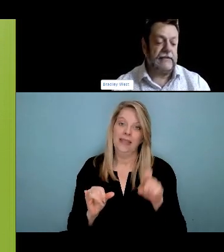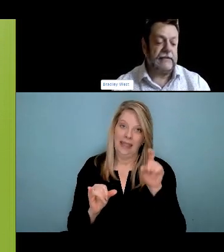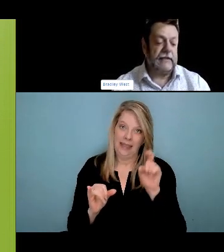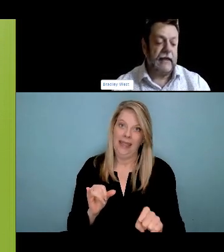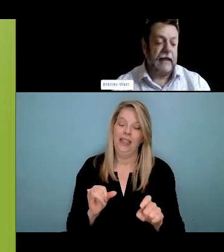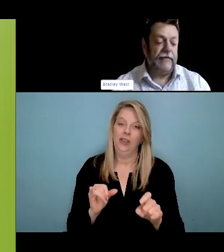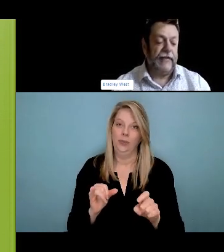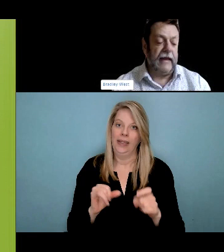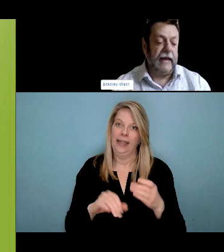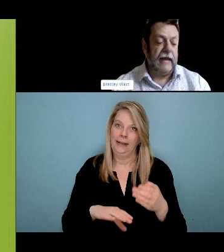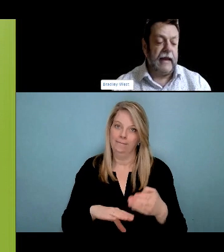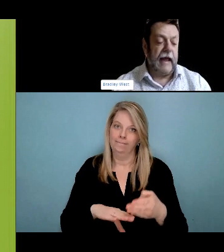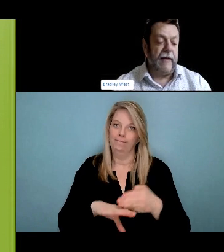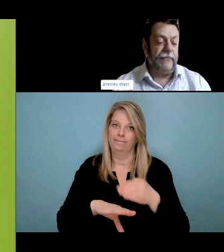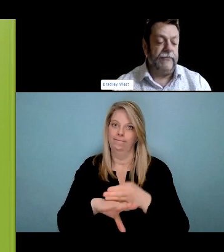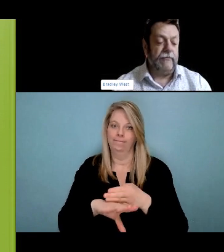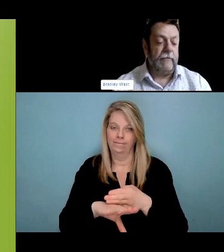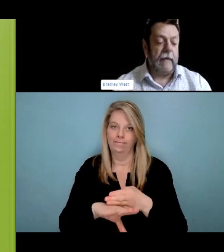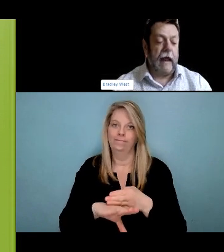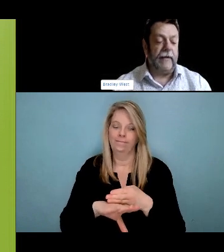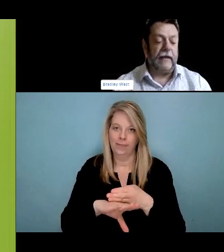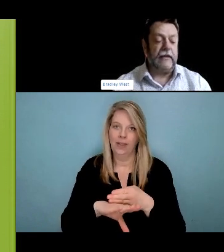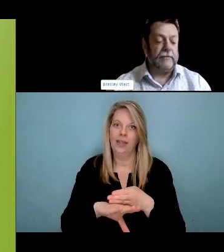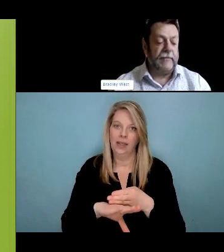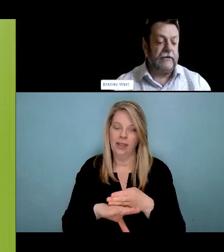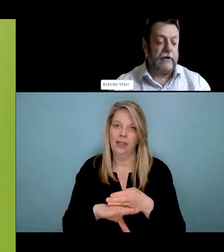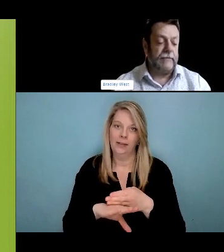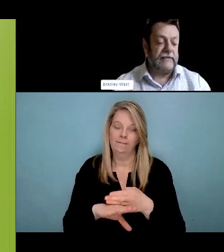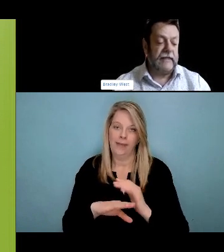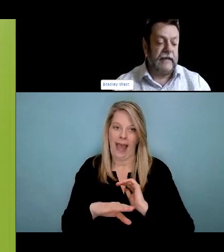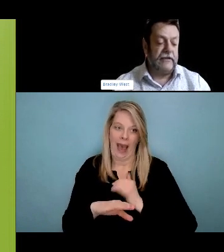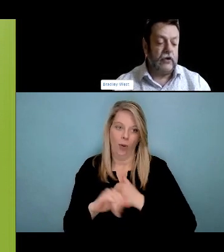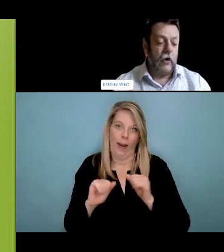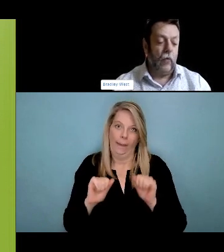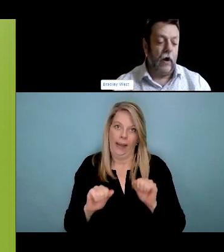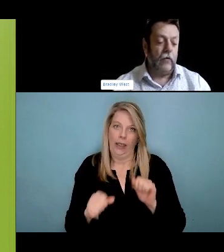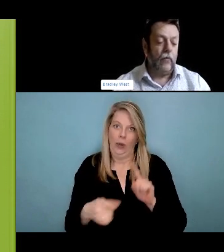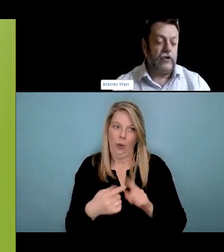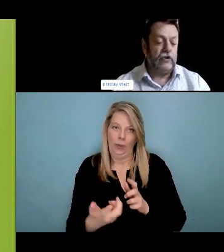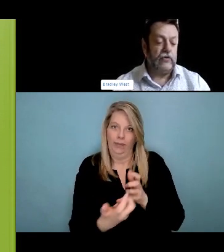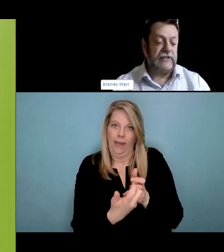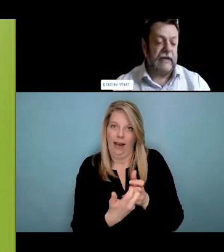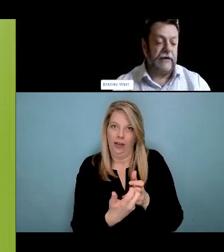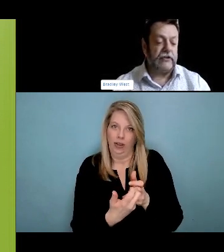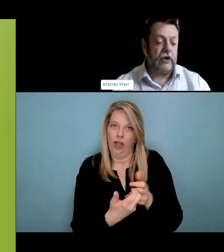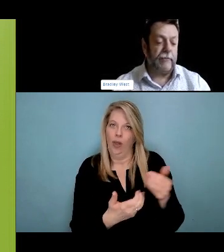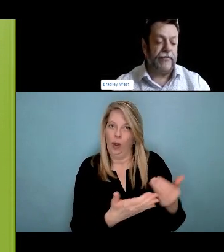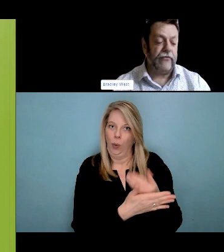It's their homes, and safe consumption sites, really are geared to support people who don't